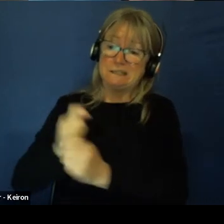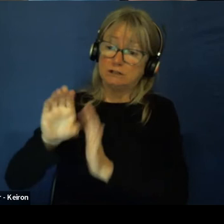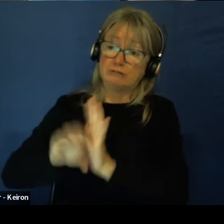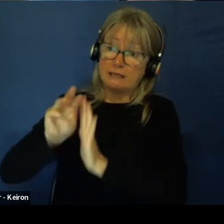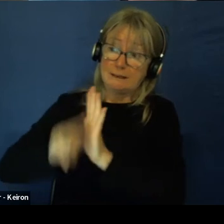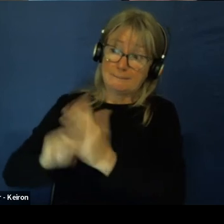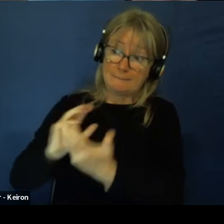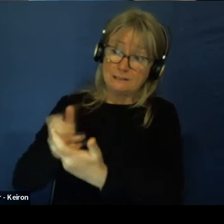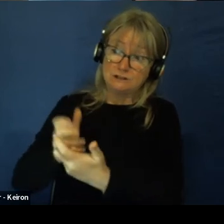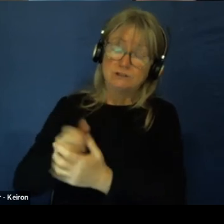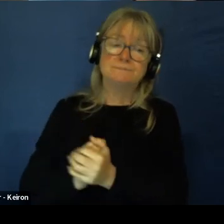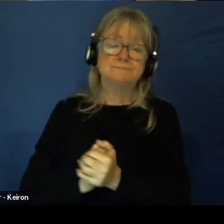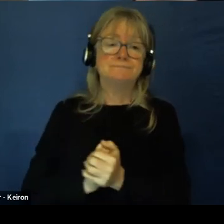Yeah.